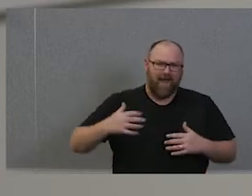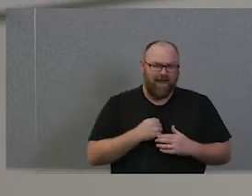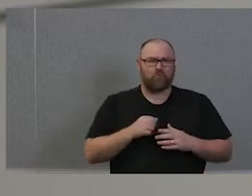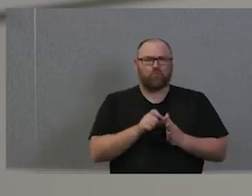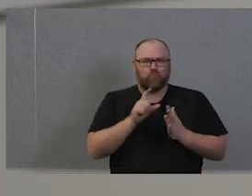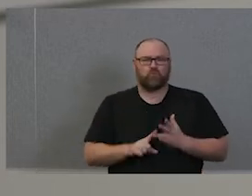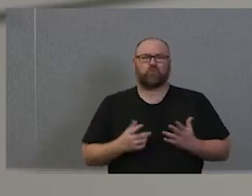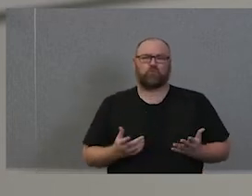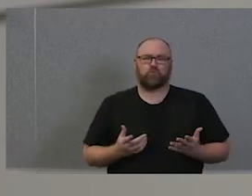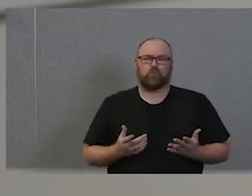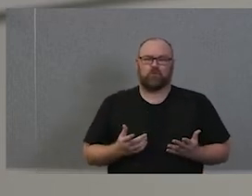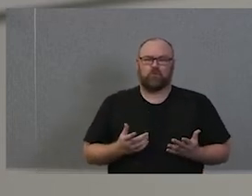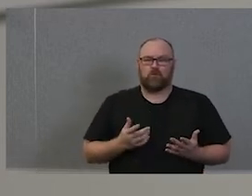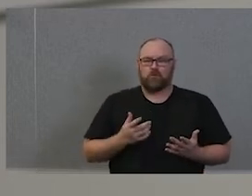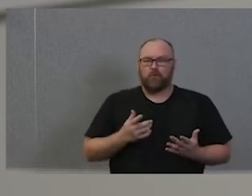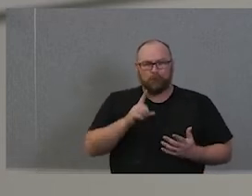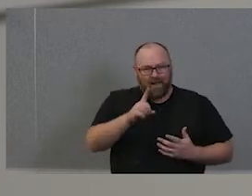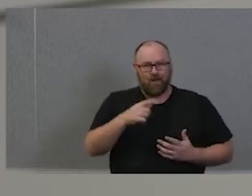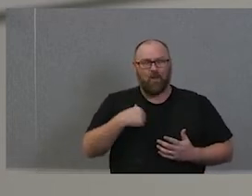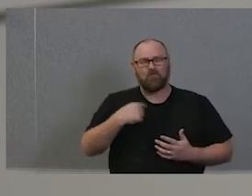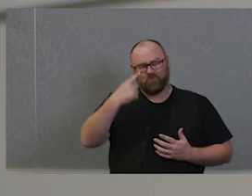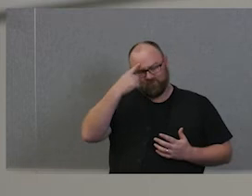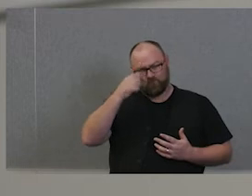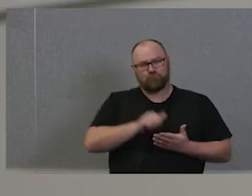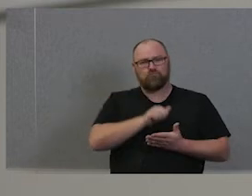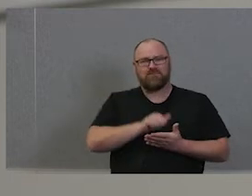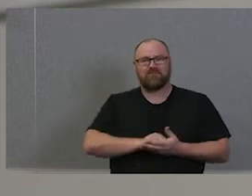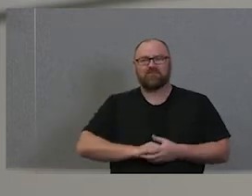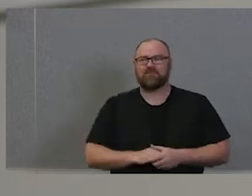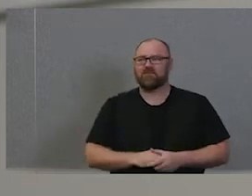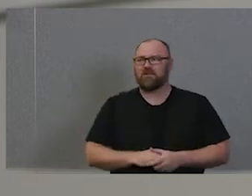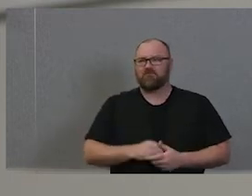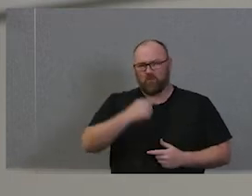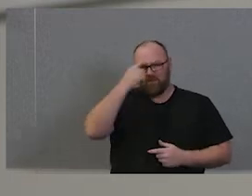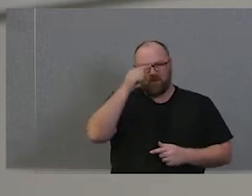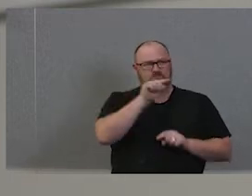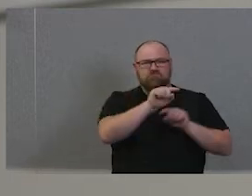to be mindful how we do things, think about whose feelings are involved. Think about